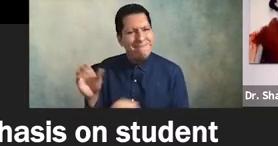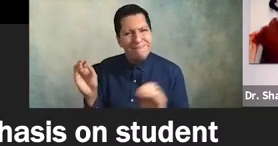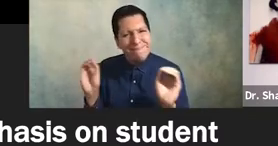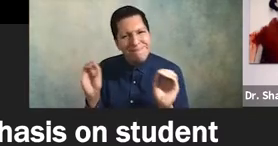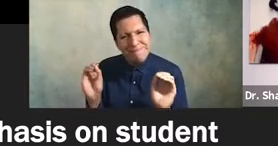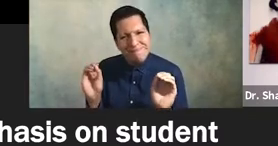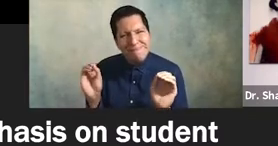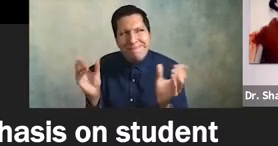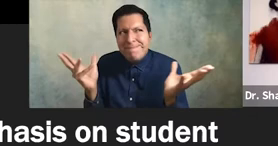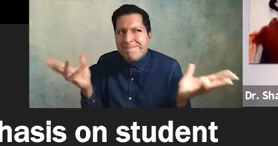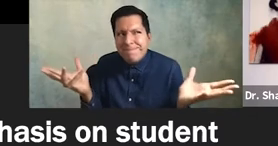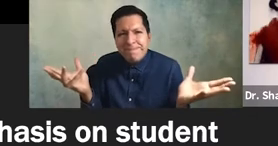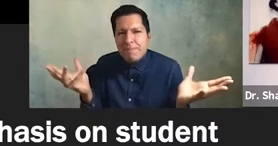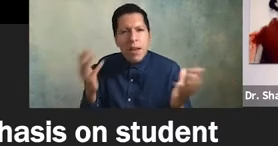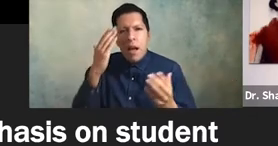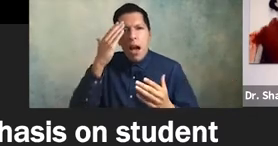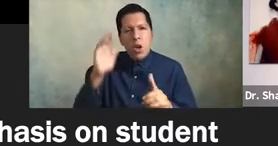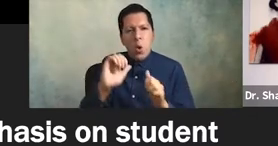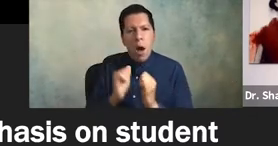i don't know how we're going to achieve racial equity